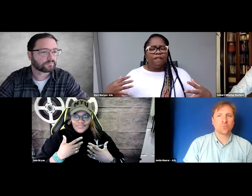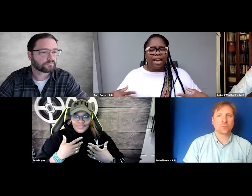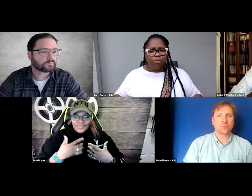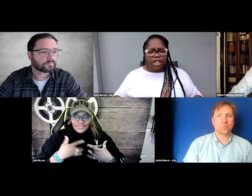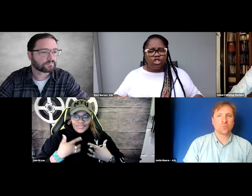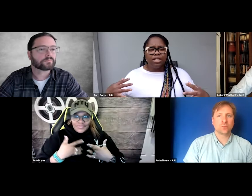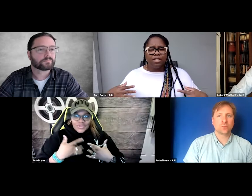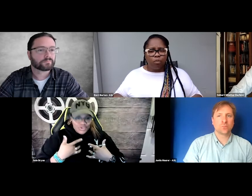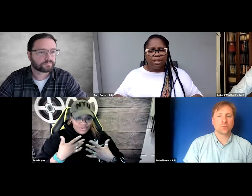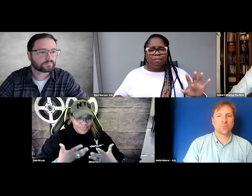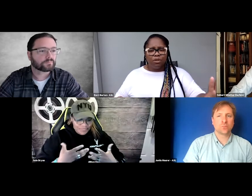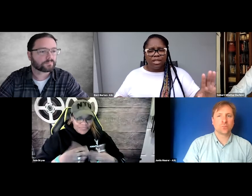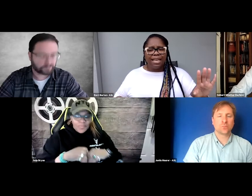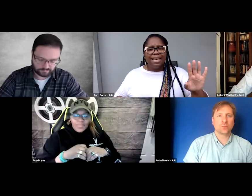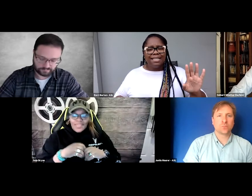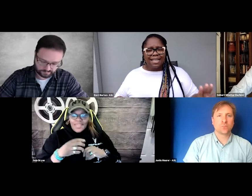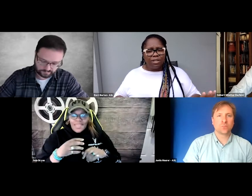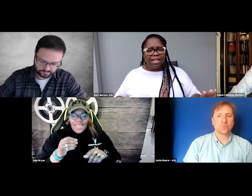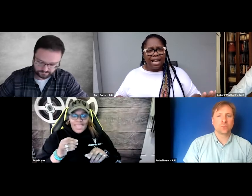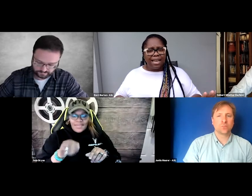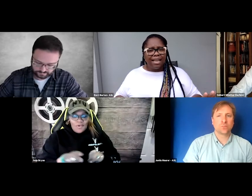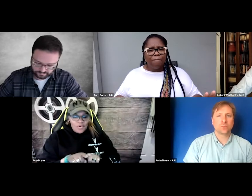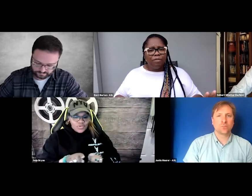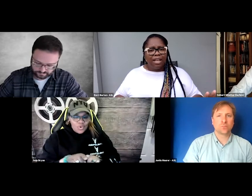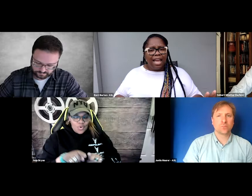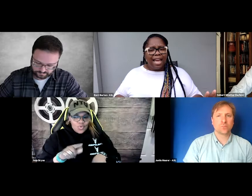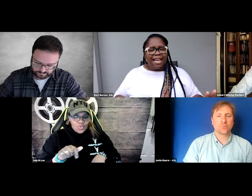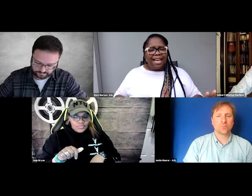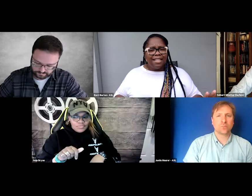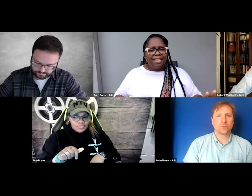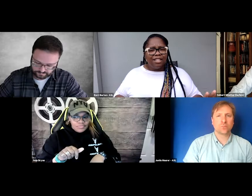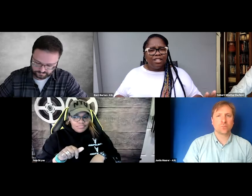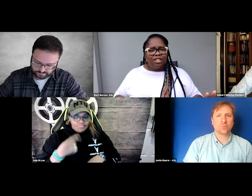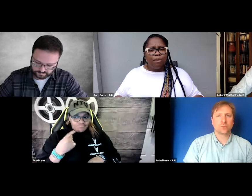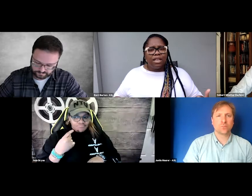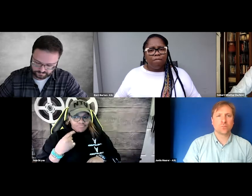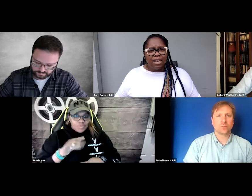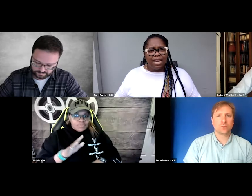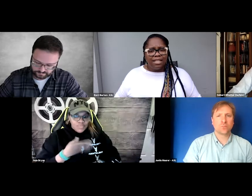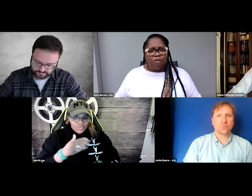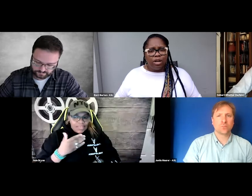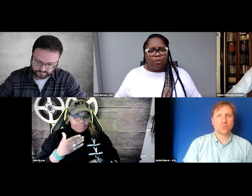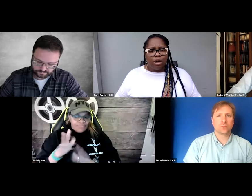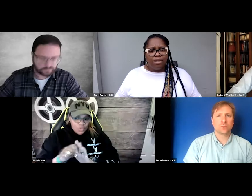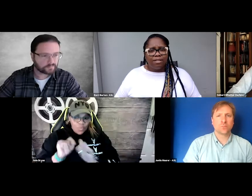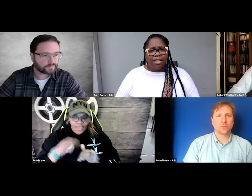feel the vibrations of what the music sounded like. And that would give me an idea of what it was.